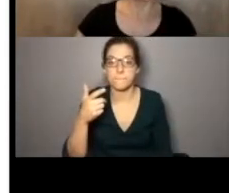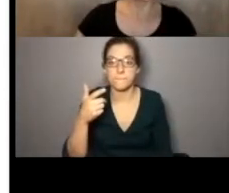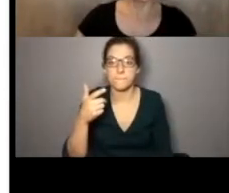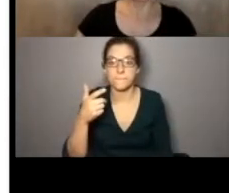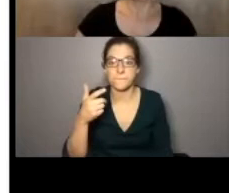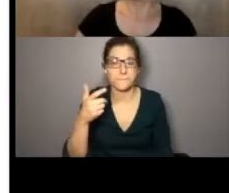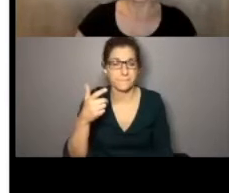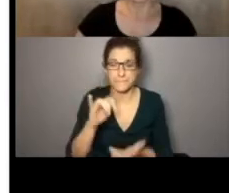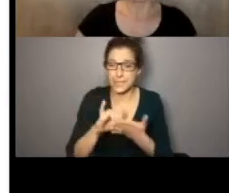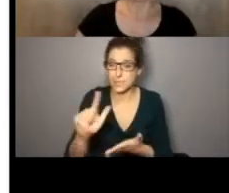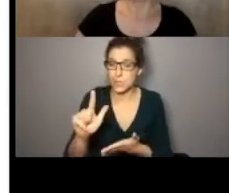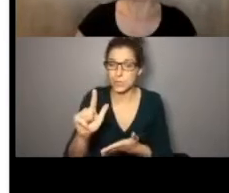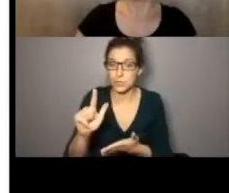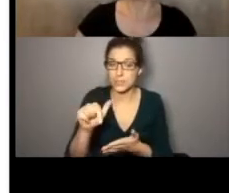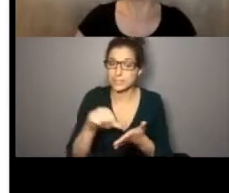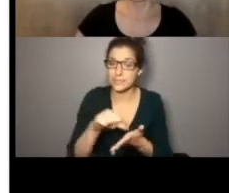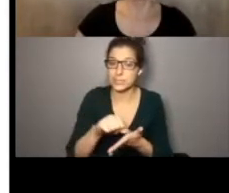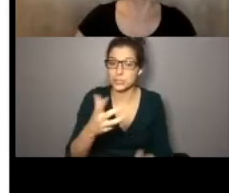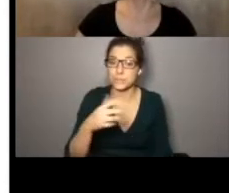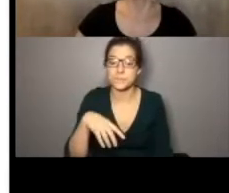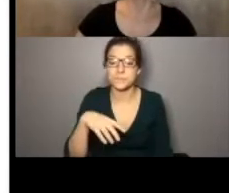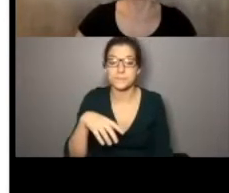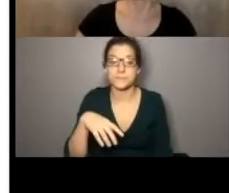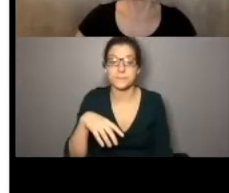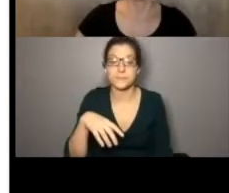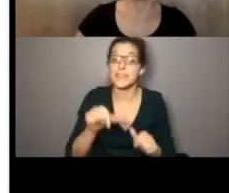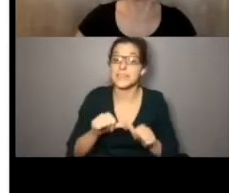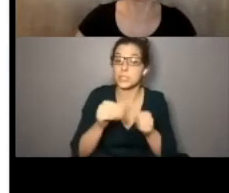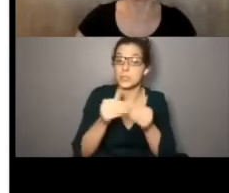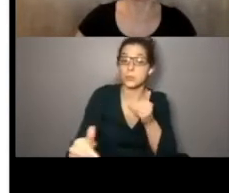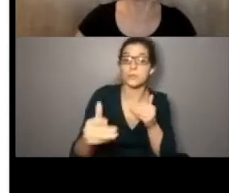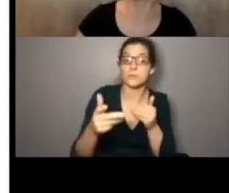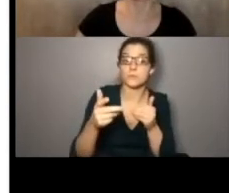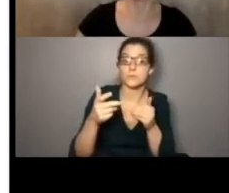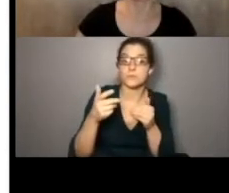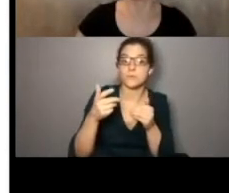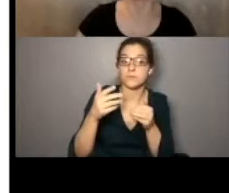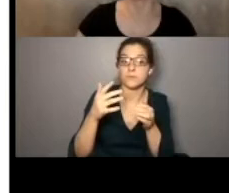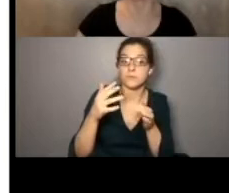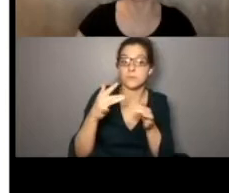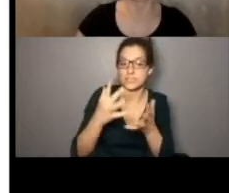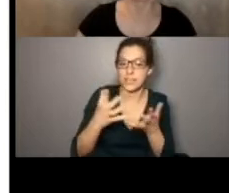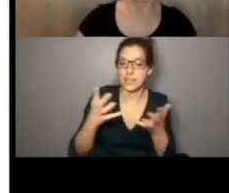. And that's about it on this page. So it continues on below in spades. There's lots